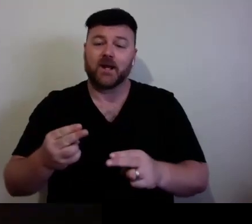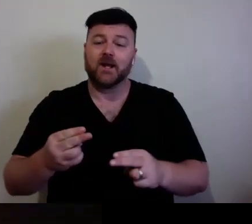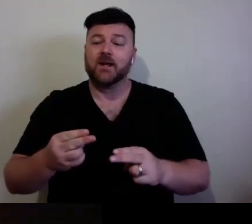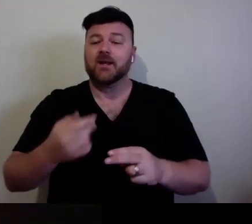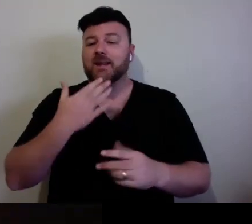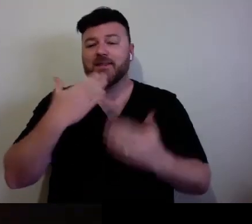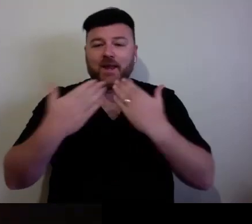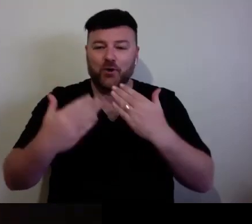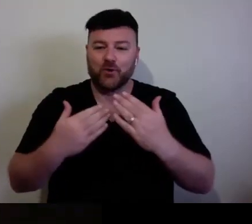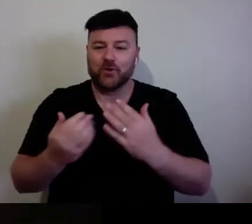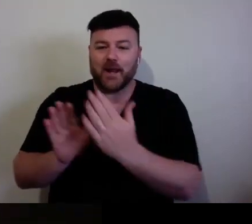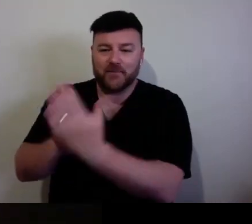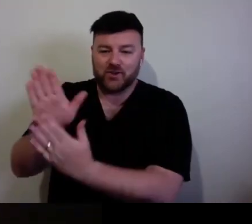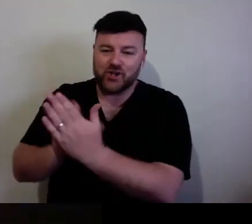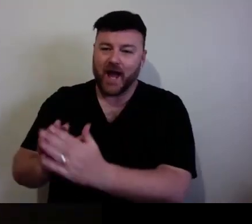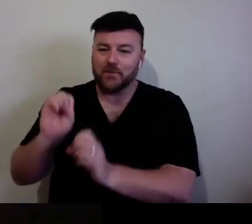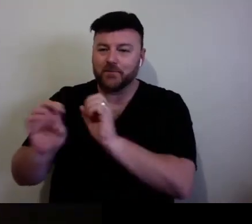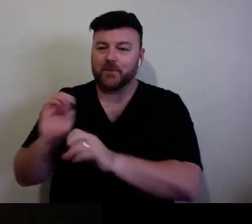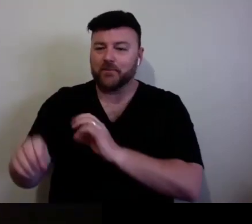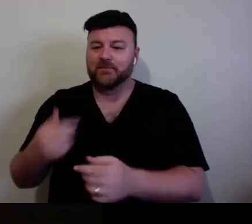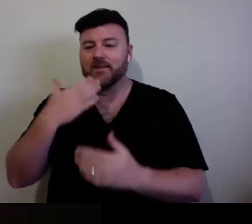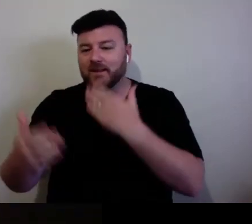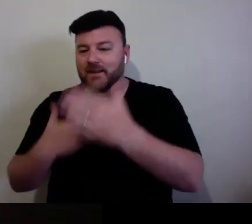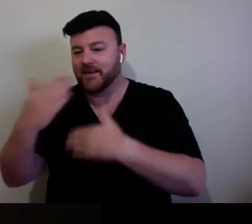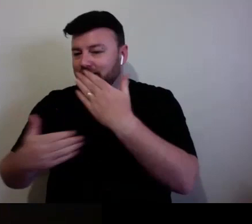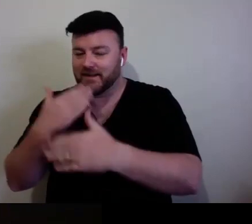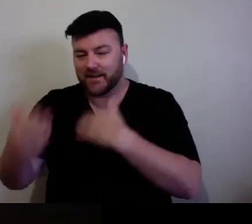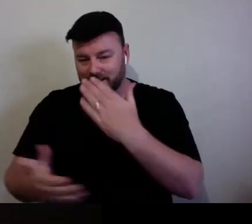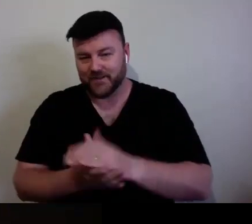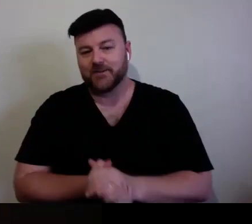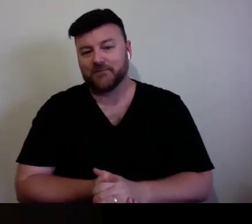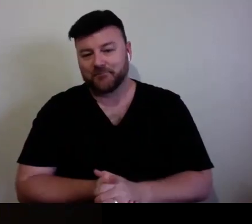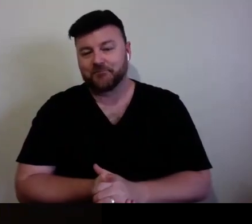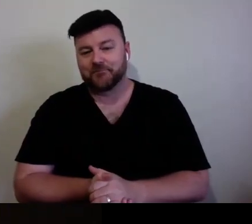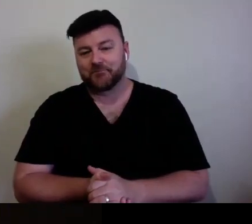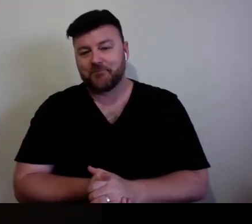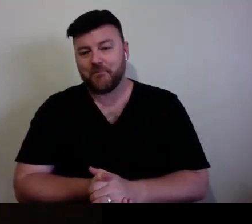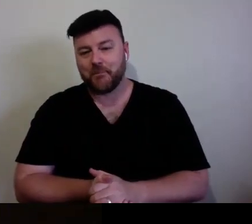Because I think... They have been! Thank you, everybody. KEVIN DU PREEZ: Oh, that's fantastic.